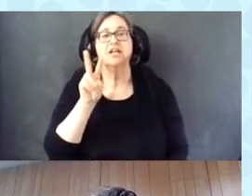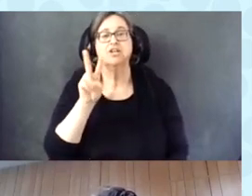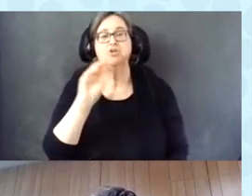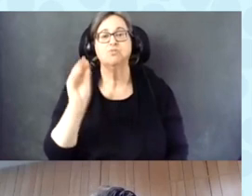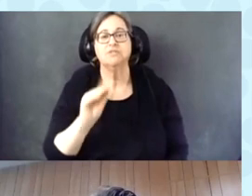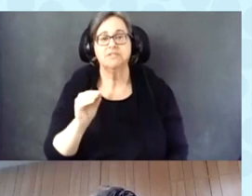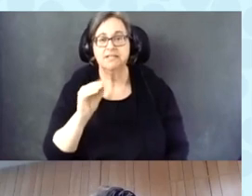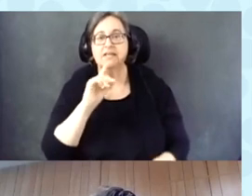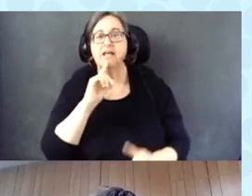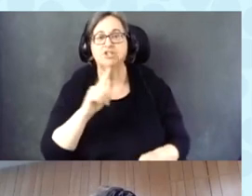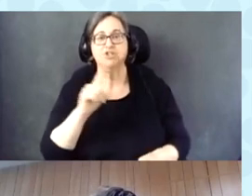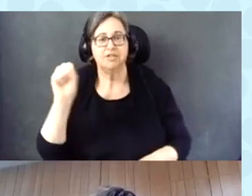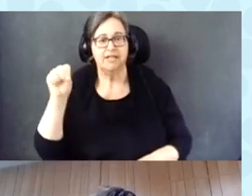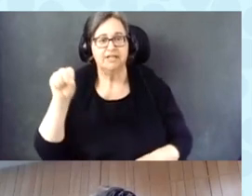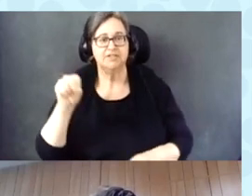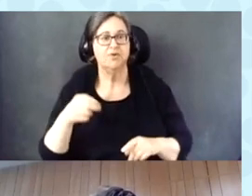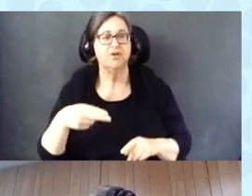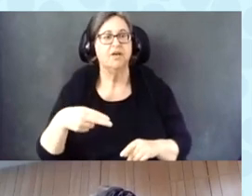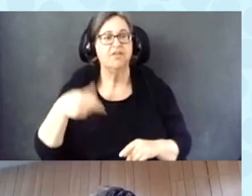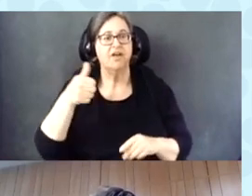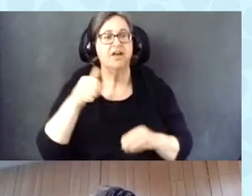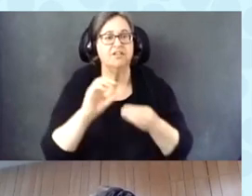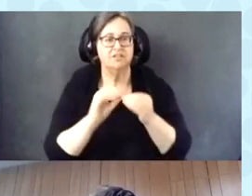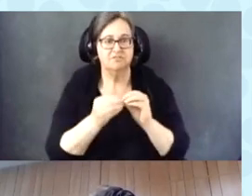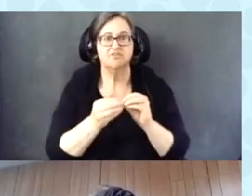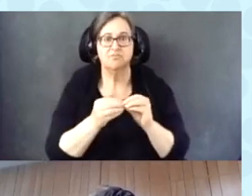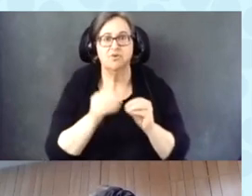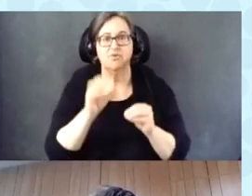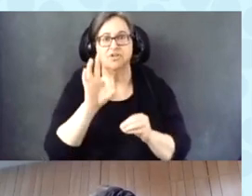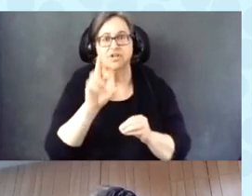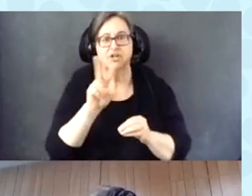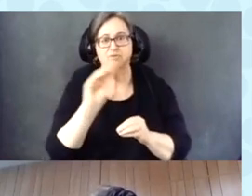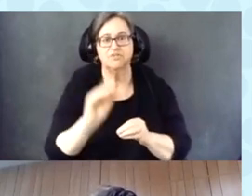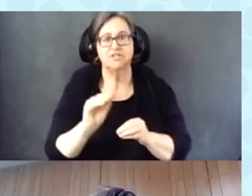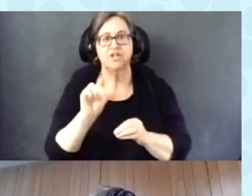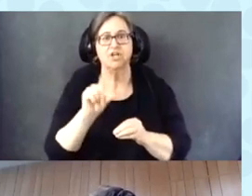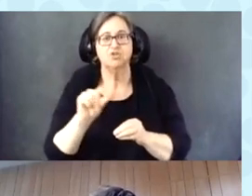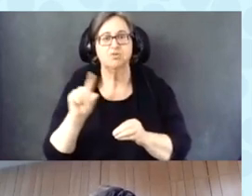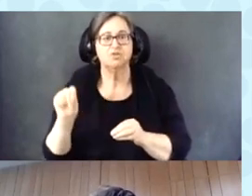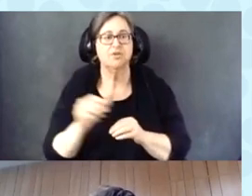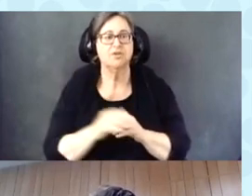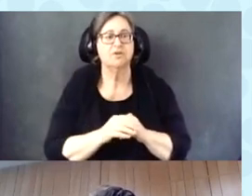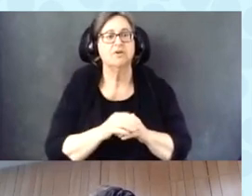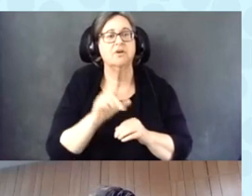Highest value was 92% in 2020 and 2016 as well.